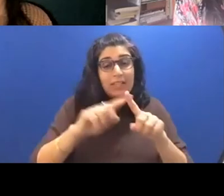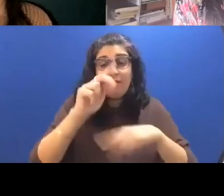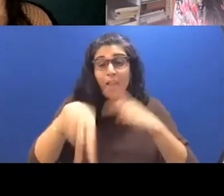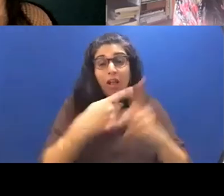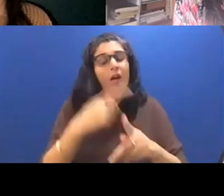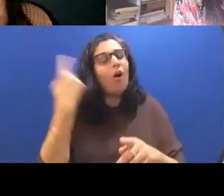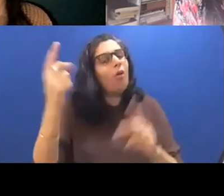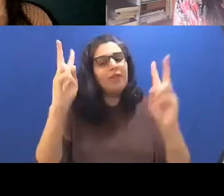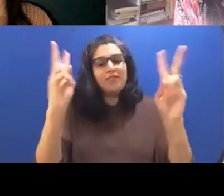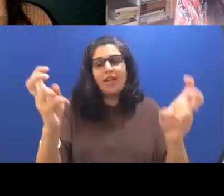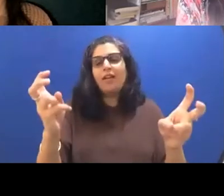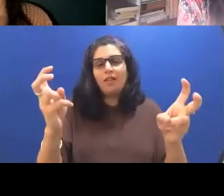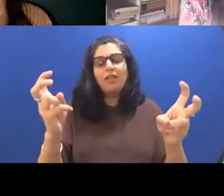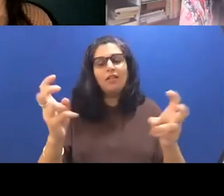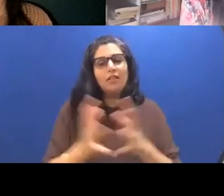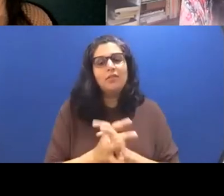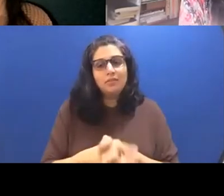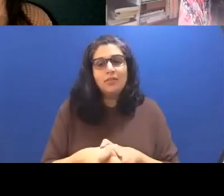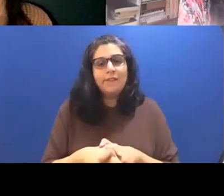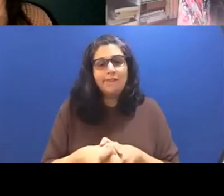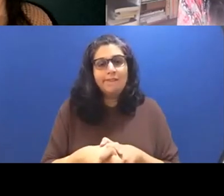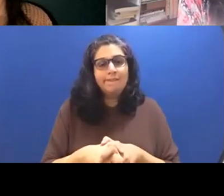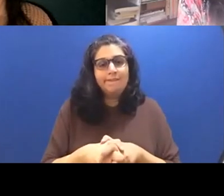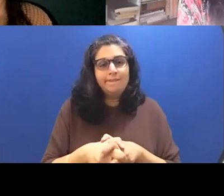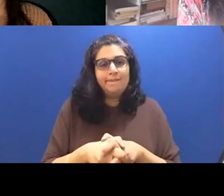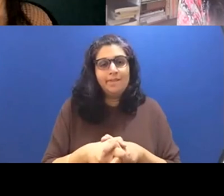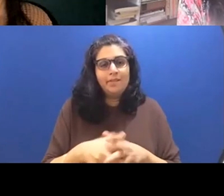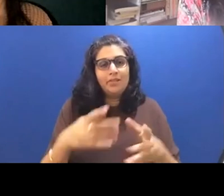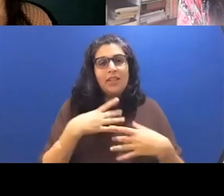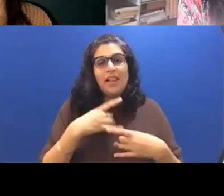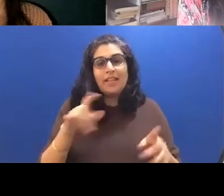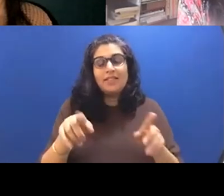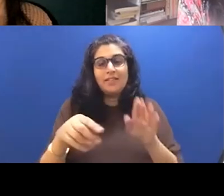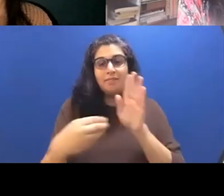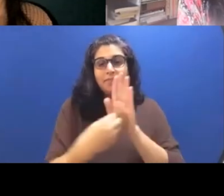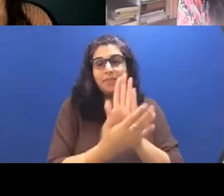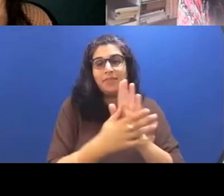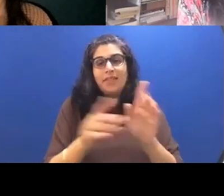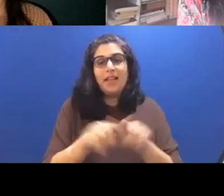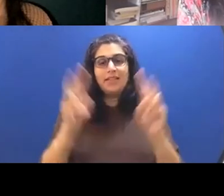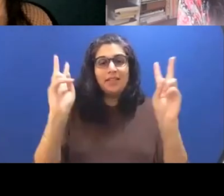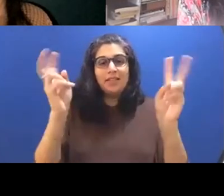liked it as a title for like a few different reasons. You know, I like that it sounds active,